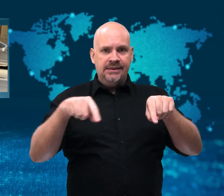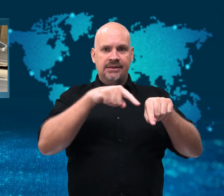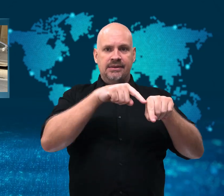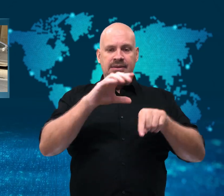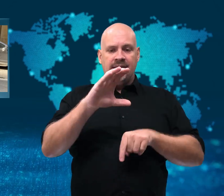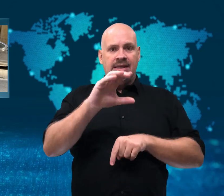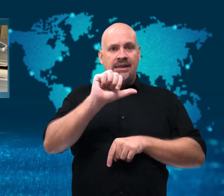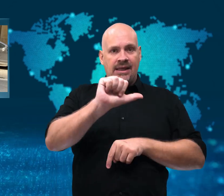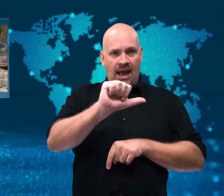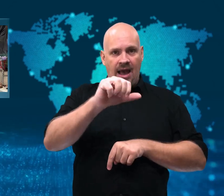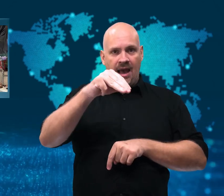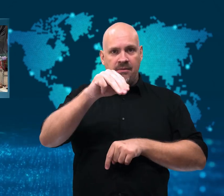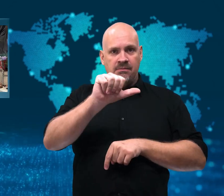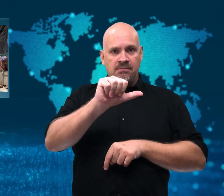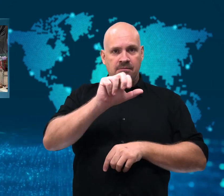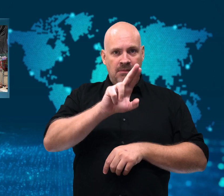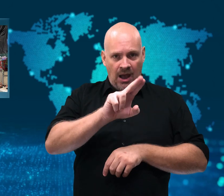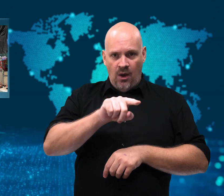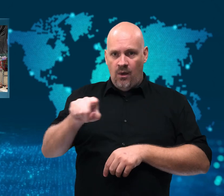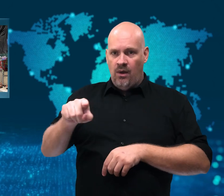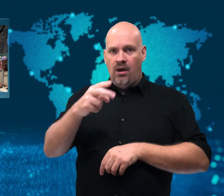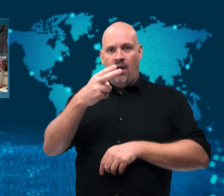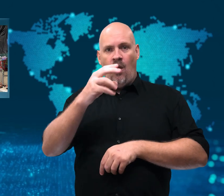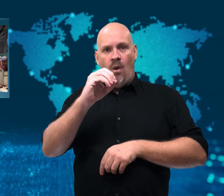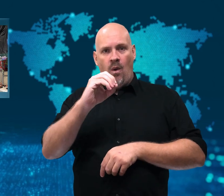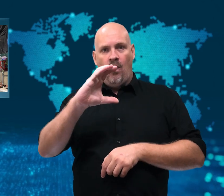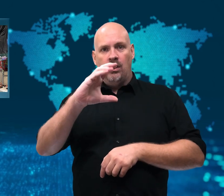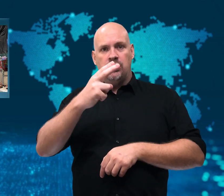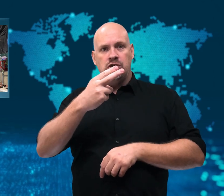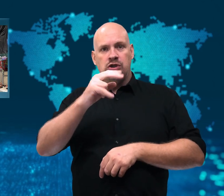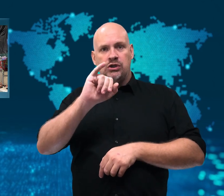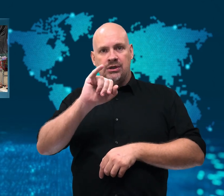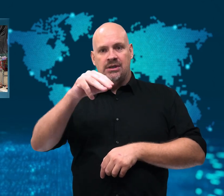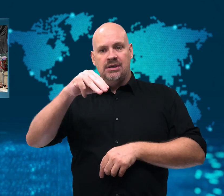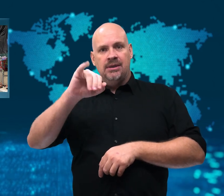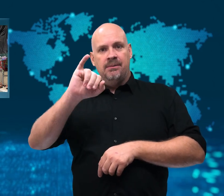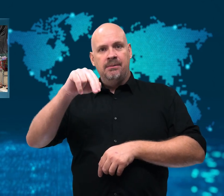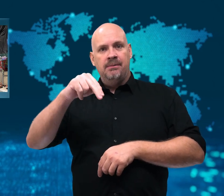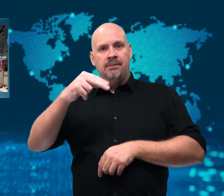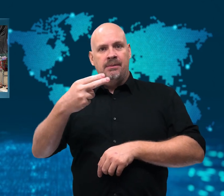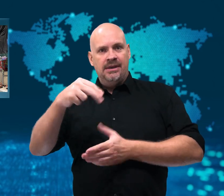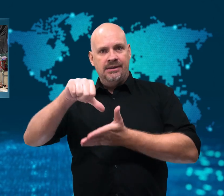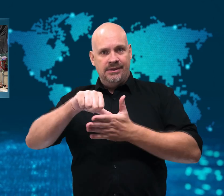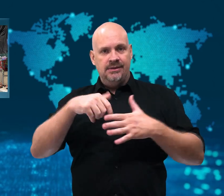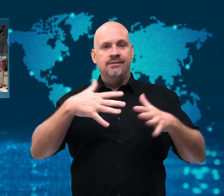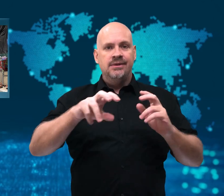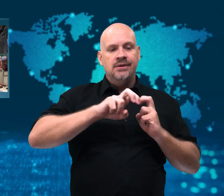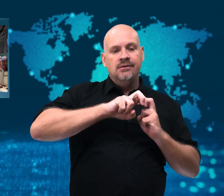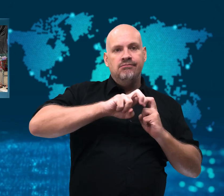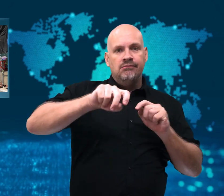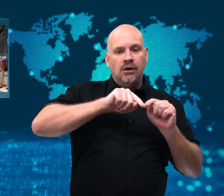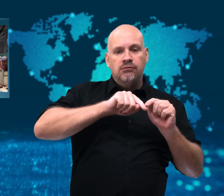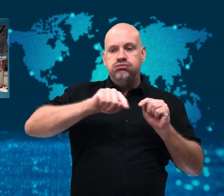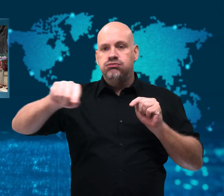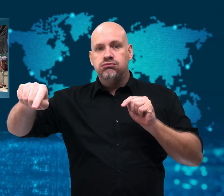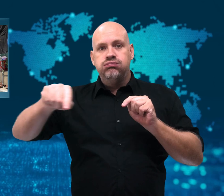days after traveling between the Vietnamese cities of Ca Mau